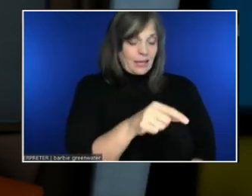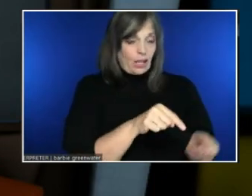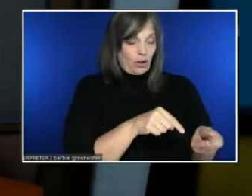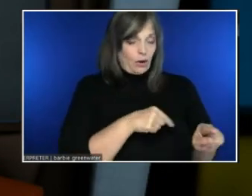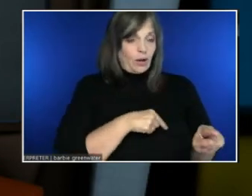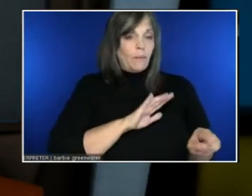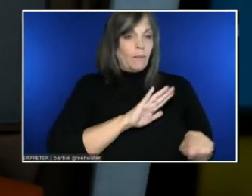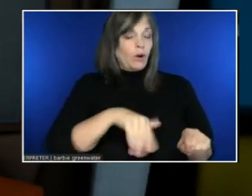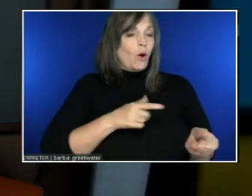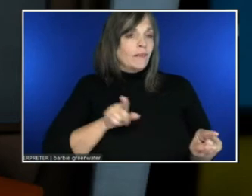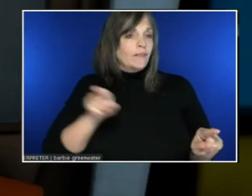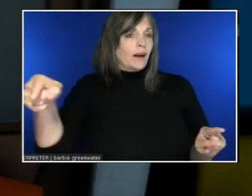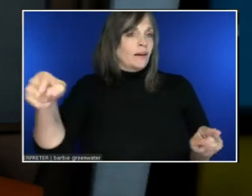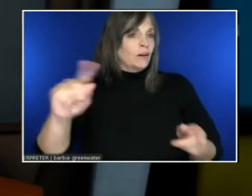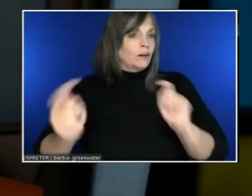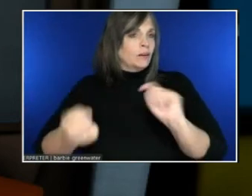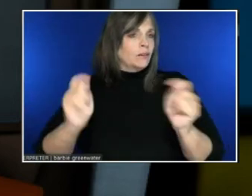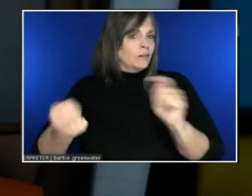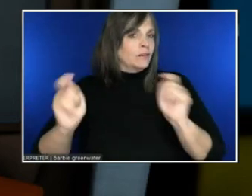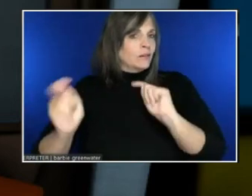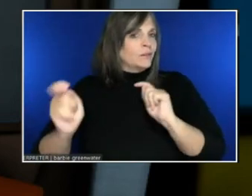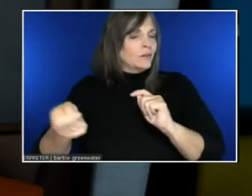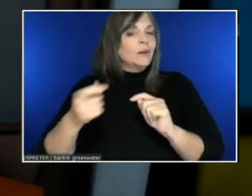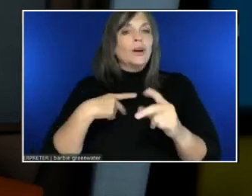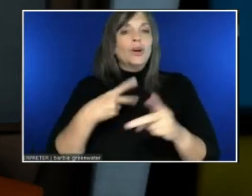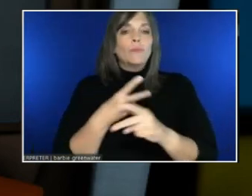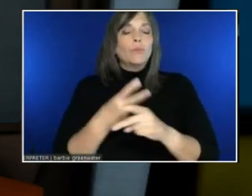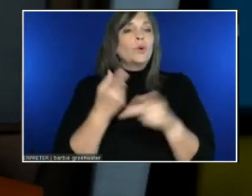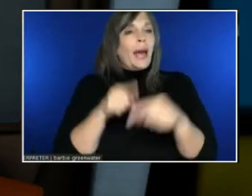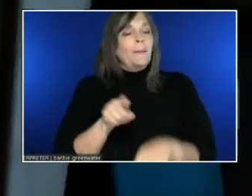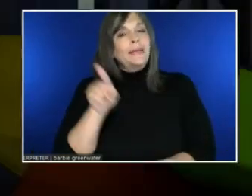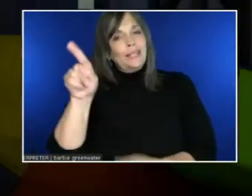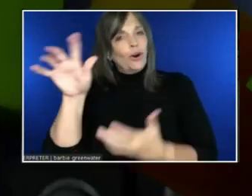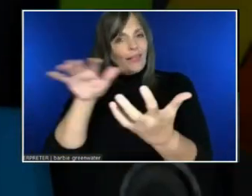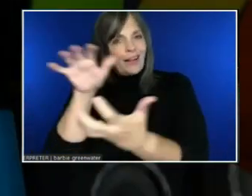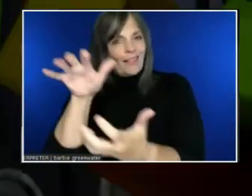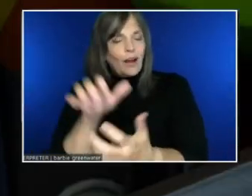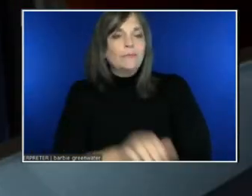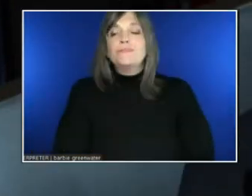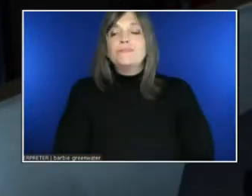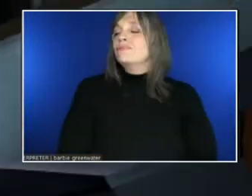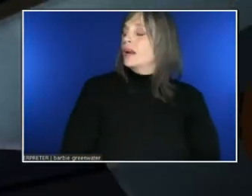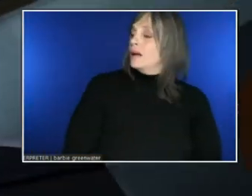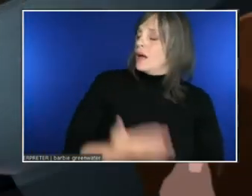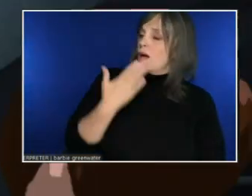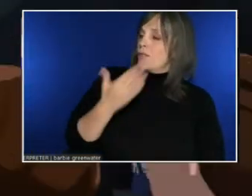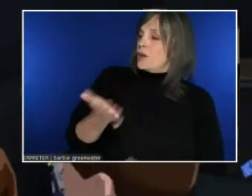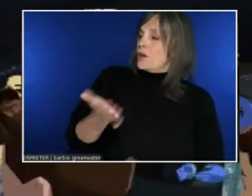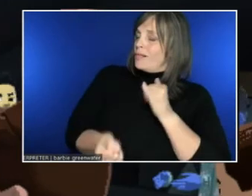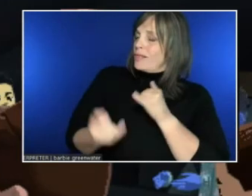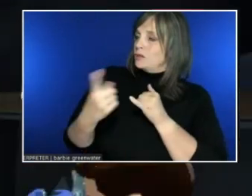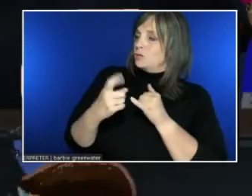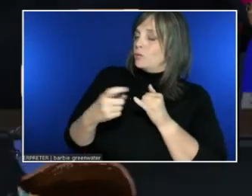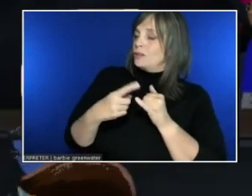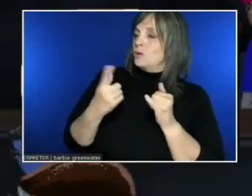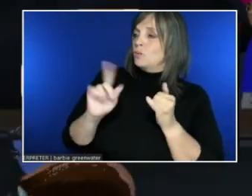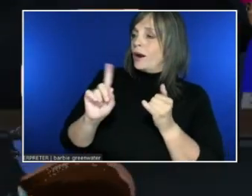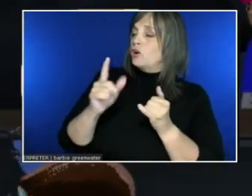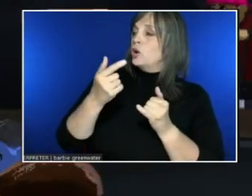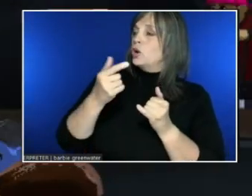Thank you. All right. Last question we'll take from YouTube, and then we'll come back to YouTube and we'll do some more questions here in AltSpace.